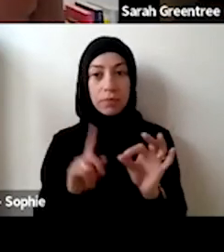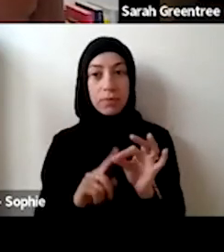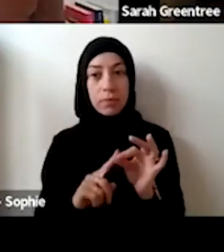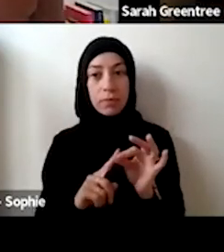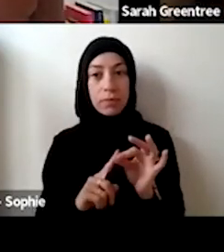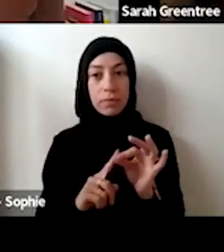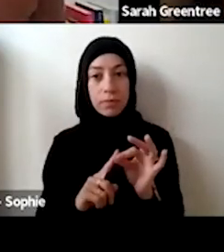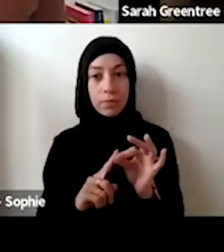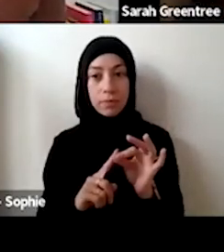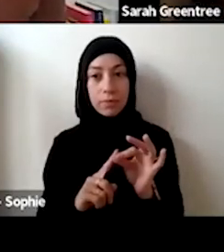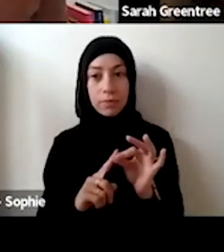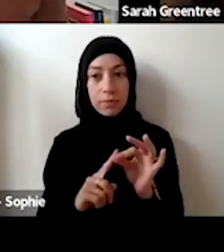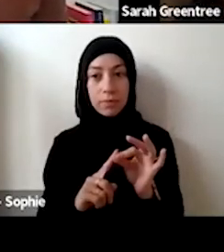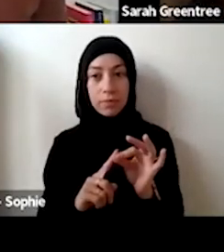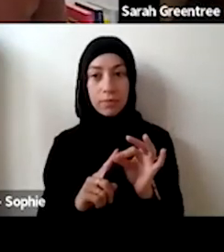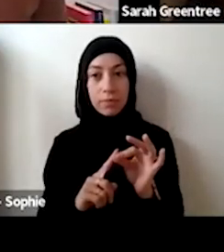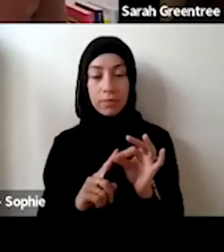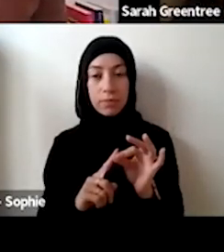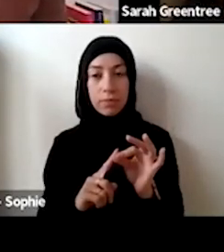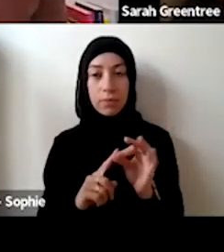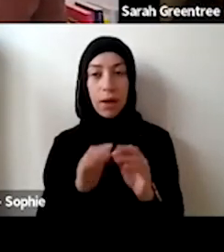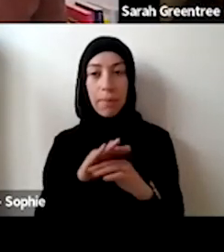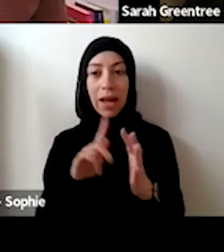Thanks, Sarah. There's an a question from anonymous around the Eoi process, and peer